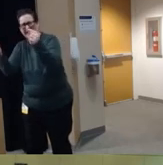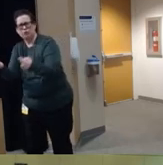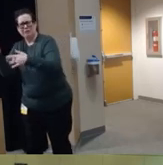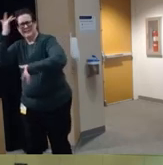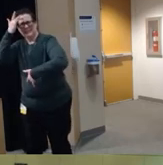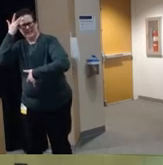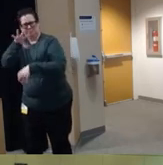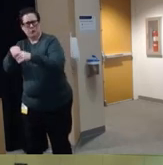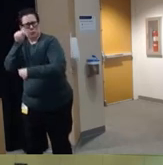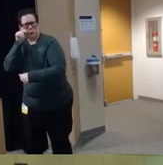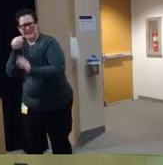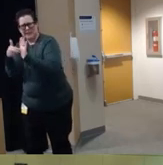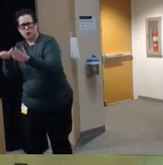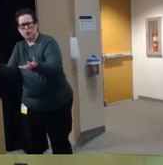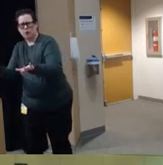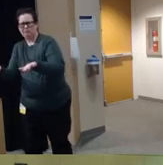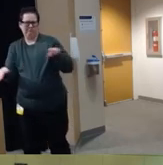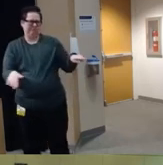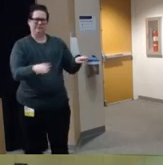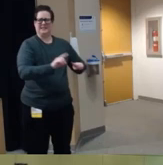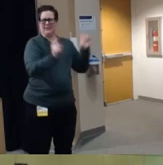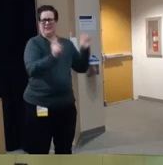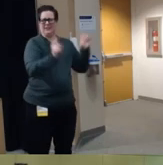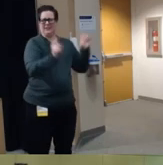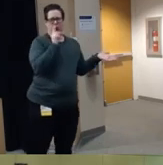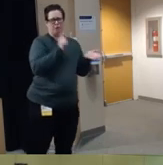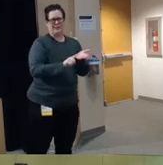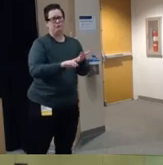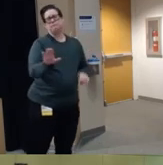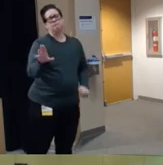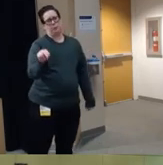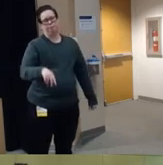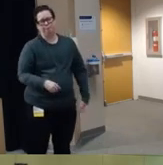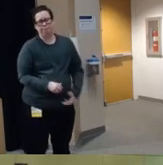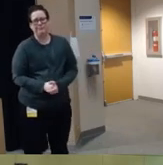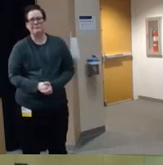and so why would we do that with this issue um and so I think it's just really important to kind of